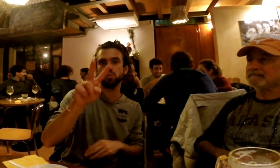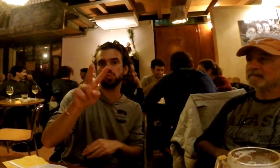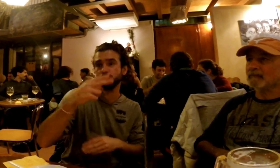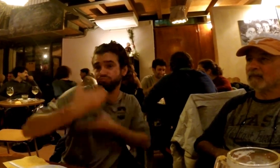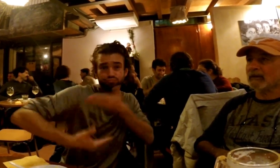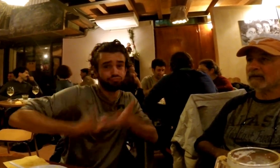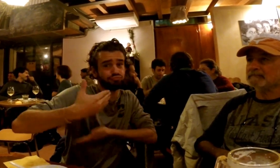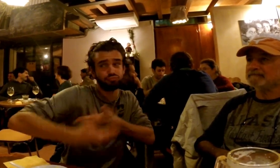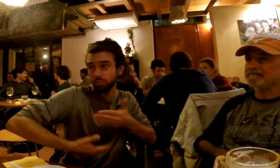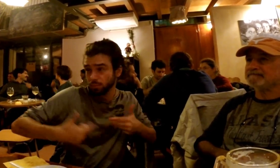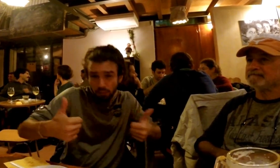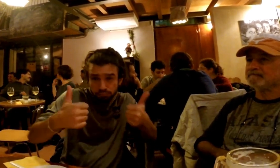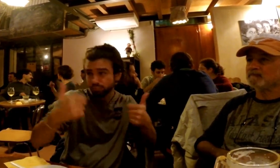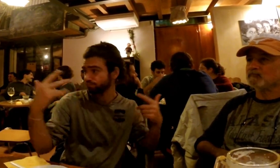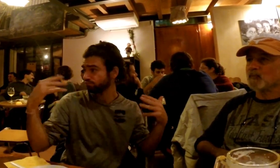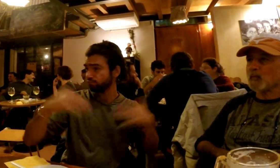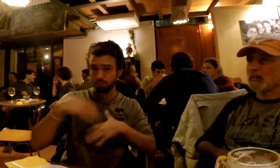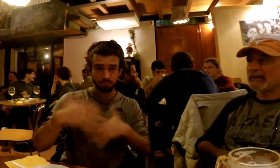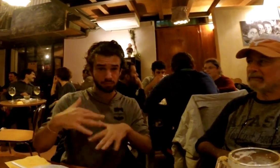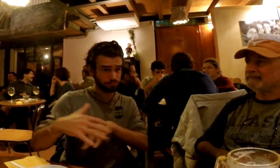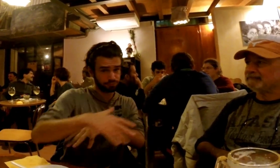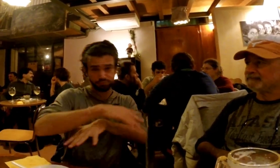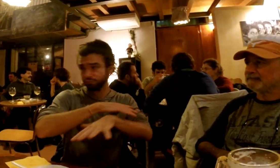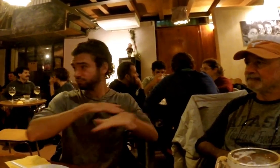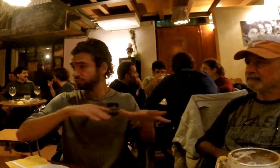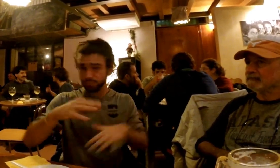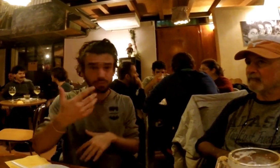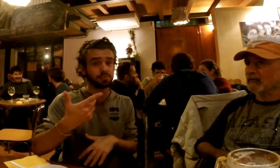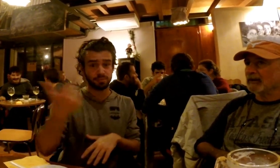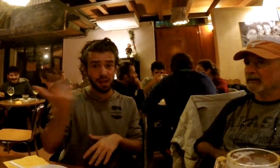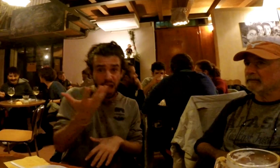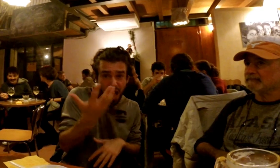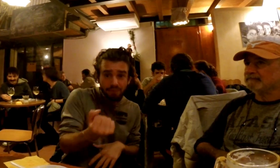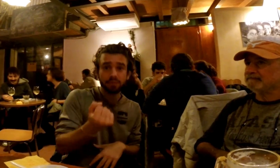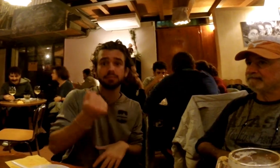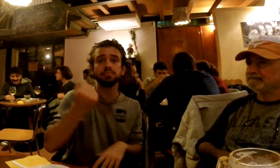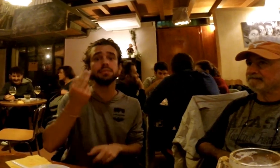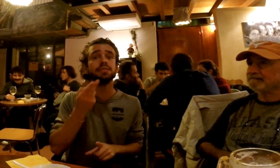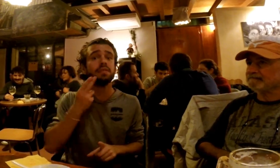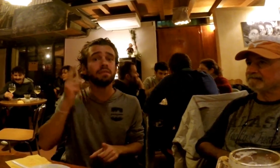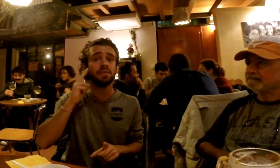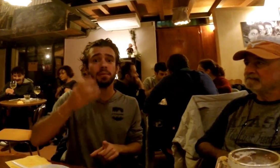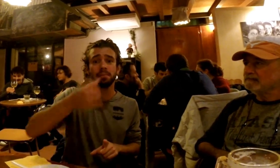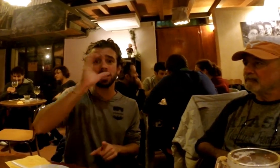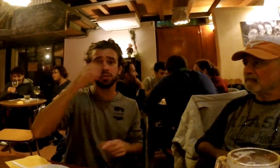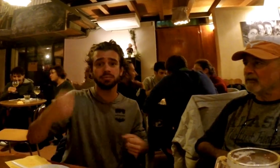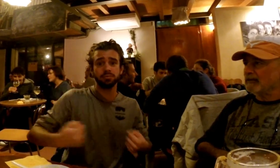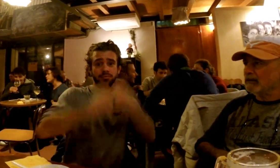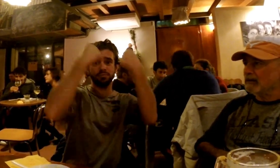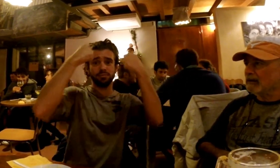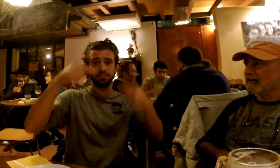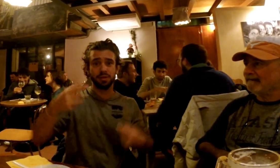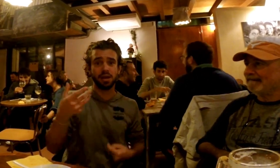Ever since then, this place has thrived with customers. They have mugs for Deaf people to use.